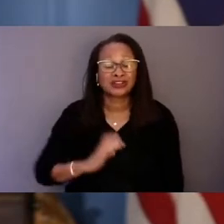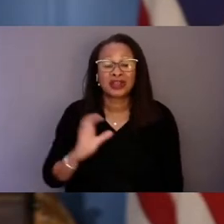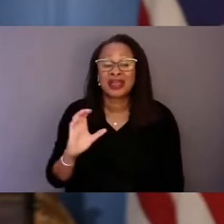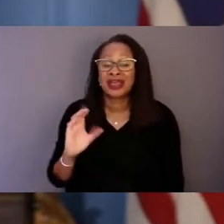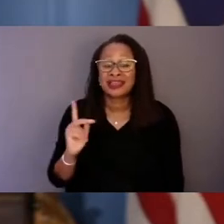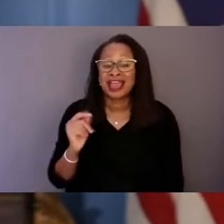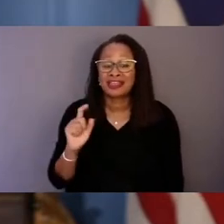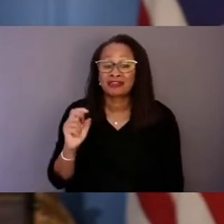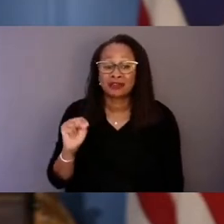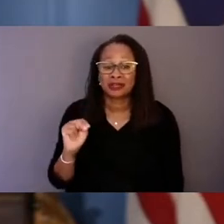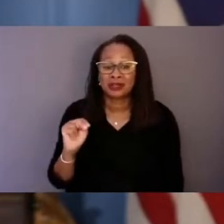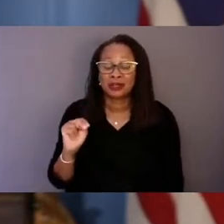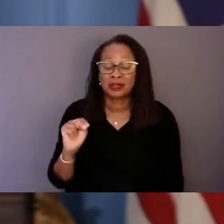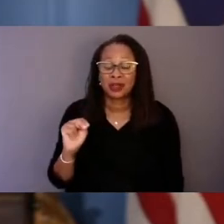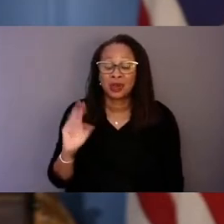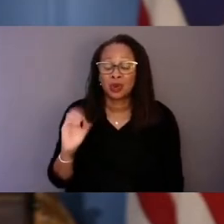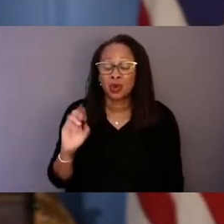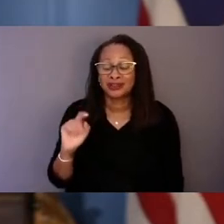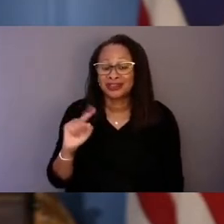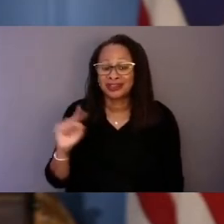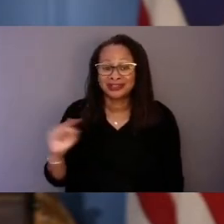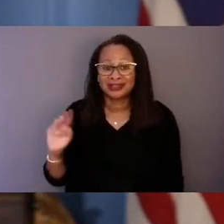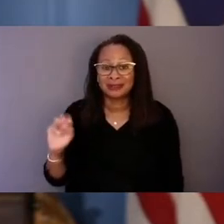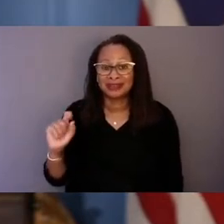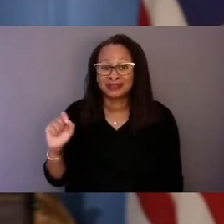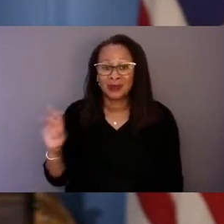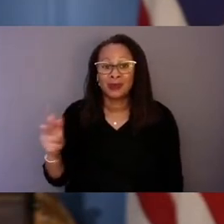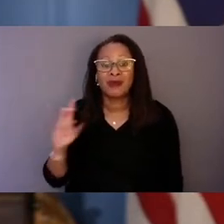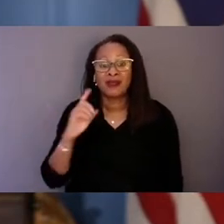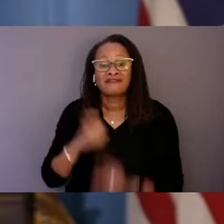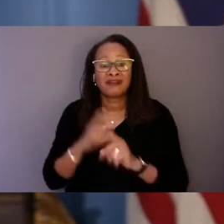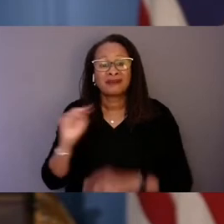and I am so glad to join you ahead of this important conversation.